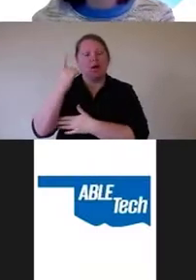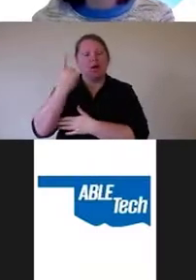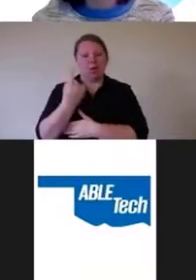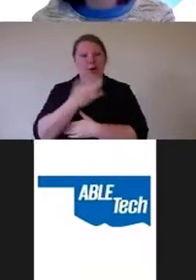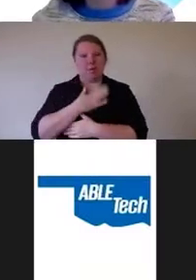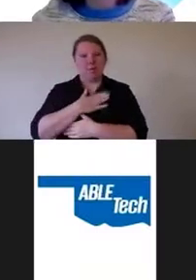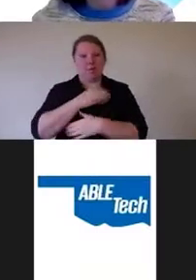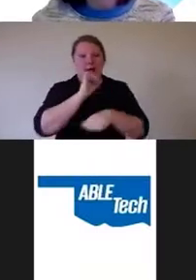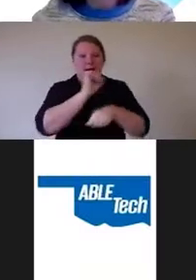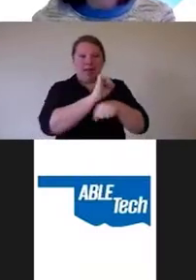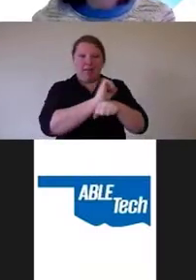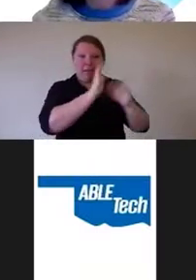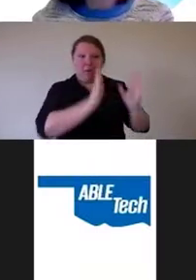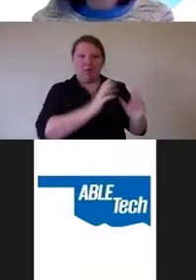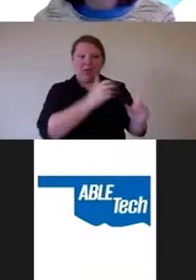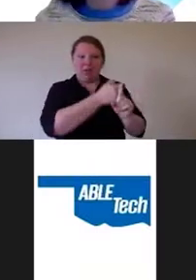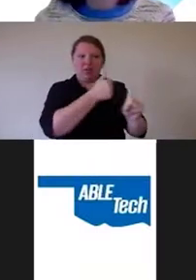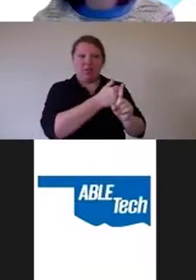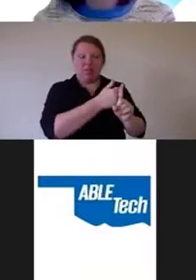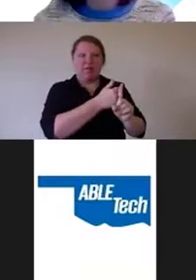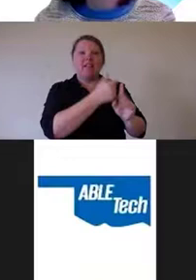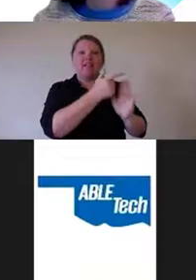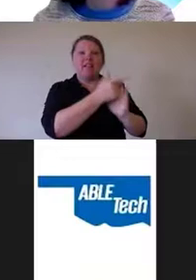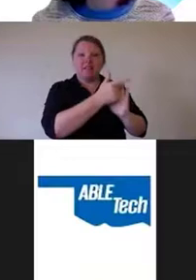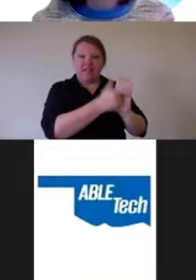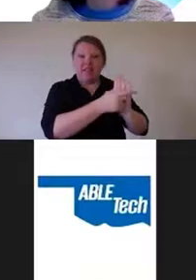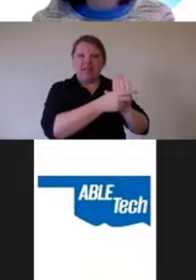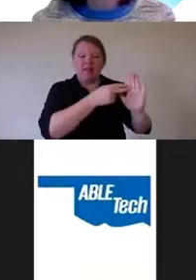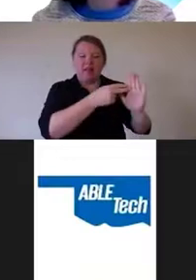legally blind and could not access his paycheck stubs,